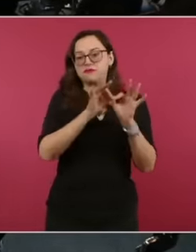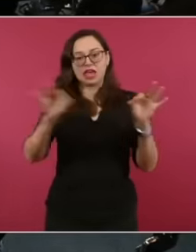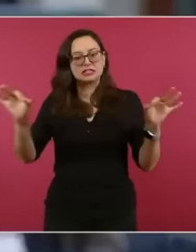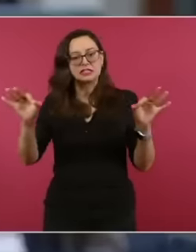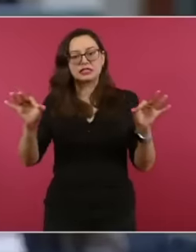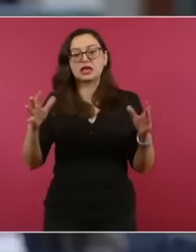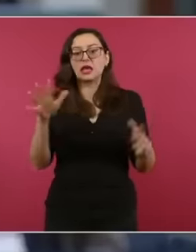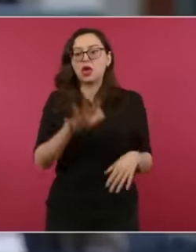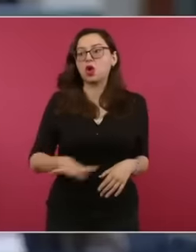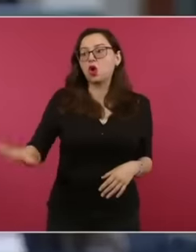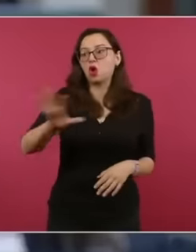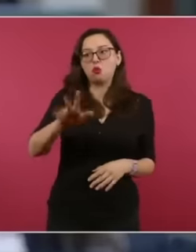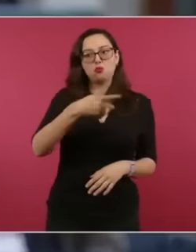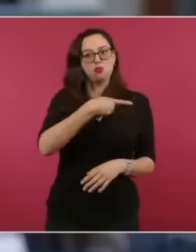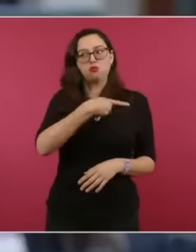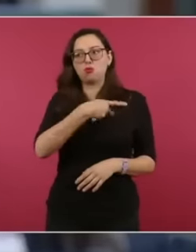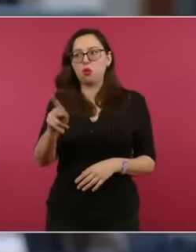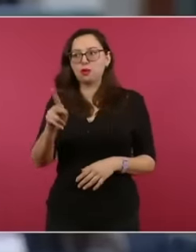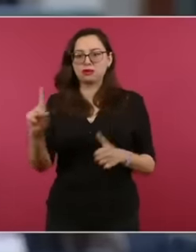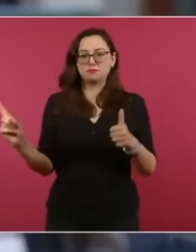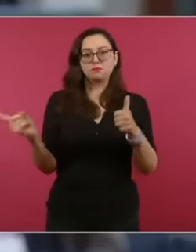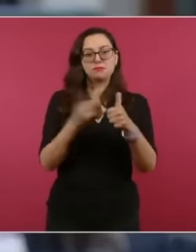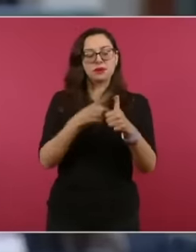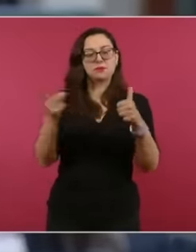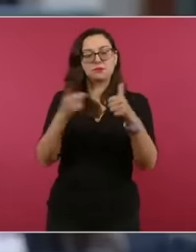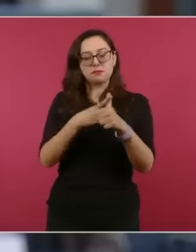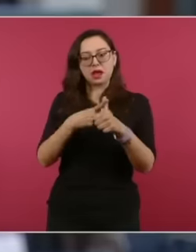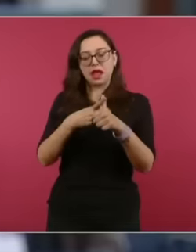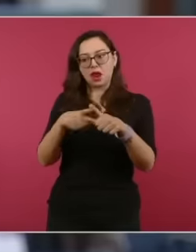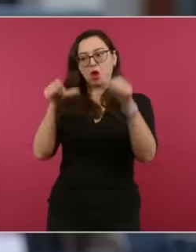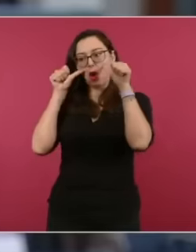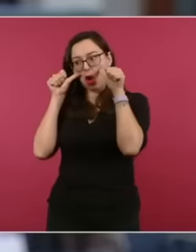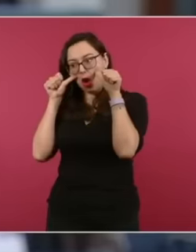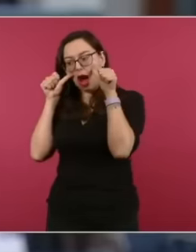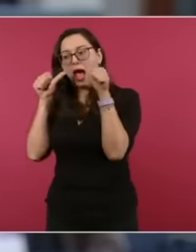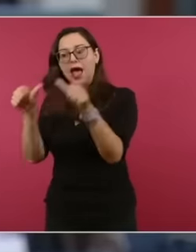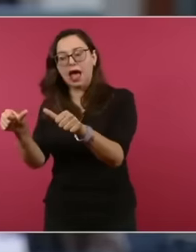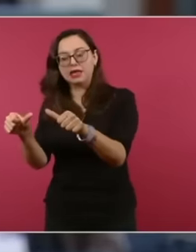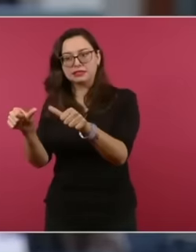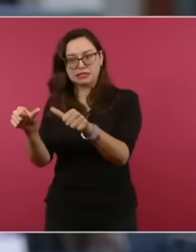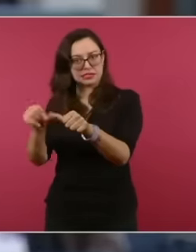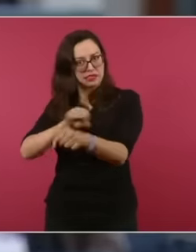first, the poor, however you have failed this population in something vital, something